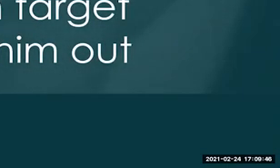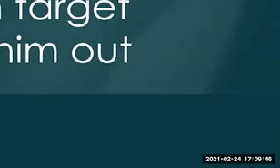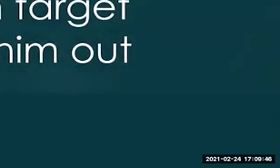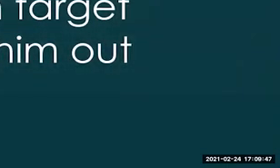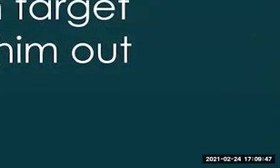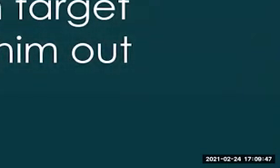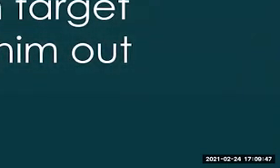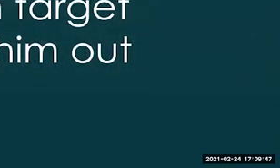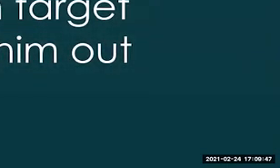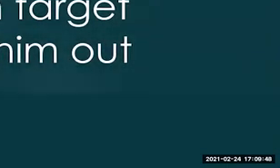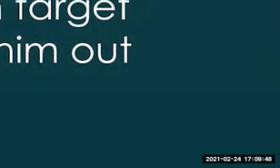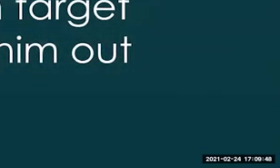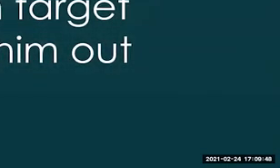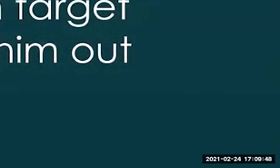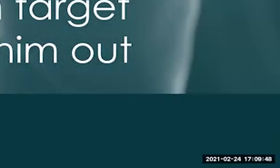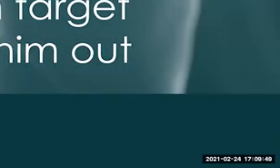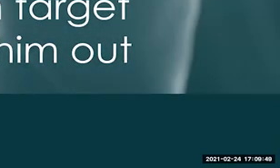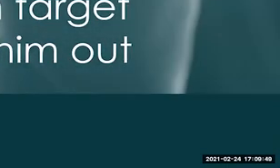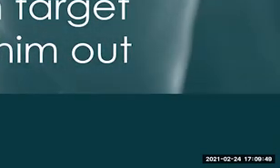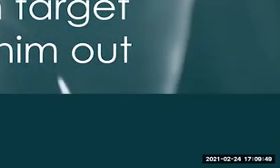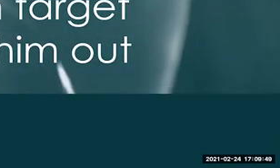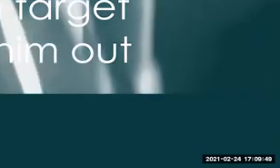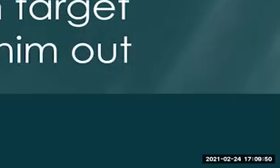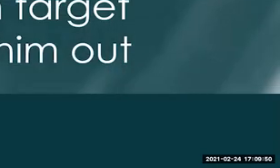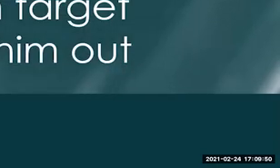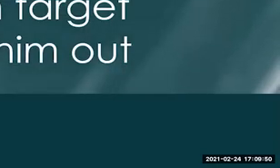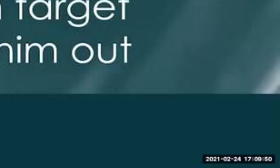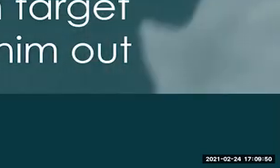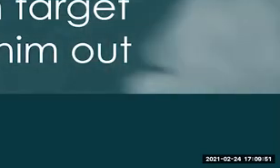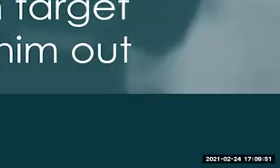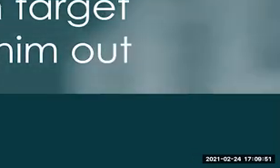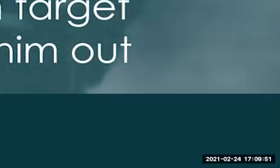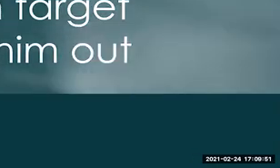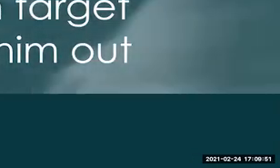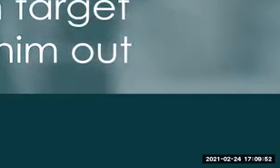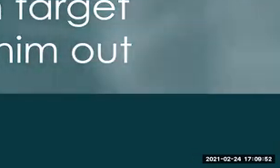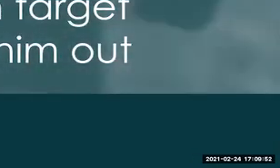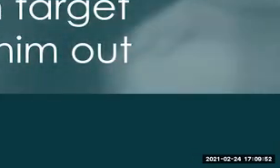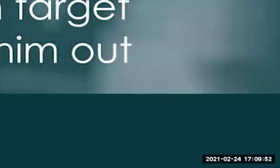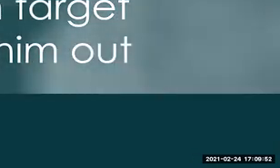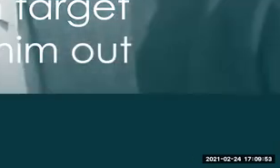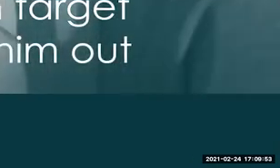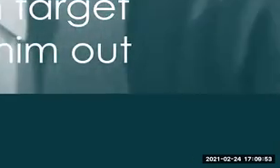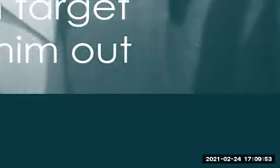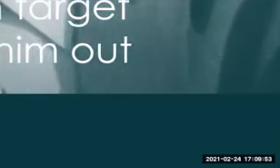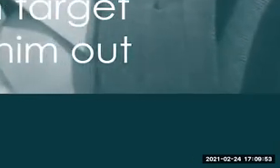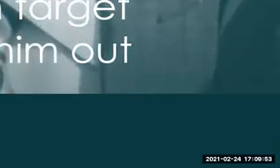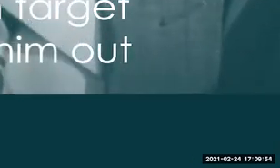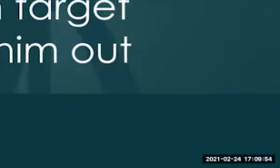target through crowded city streets, trying to take them out without being spotted. Now, each one of these high concepts actually comes from a known